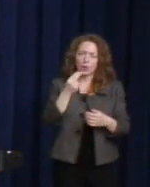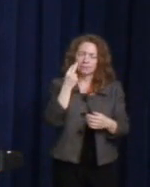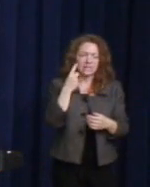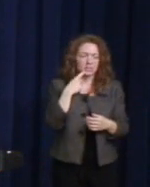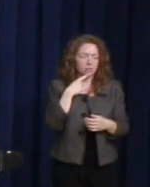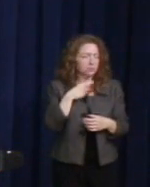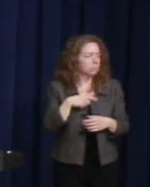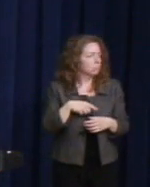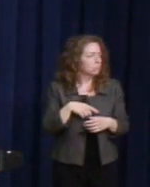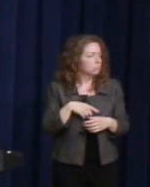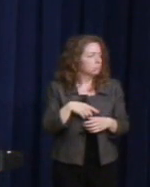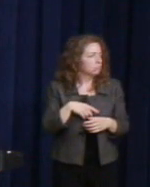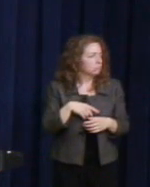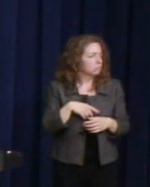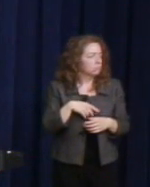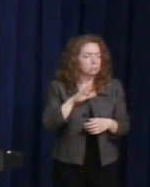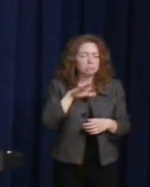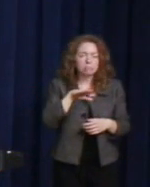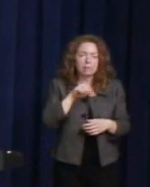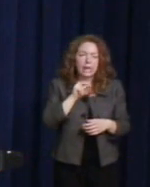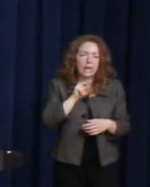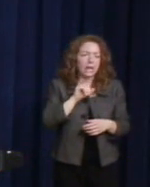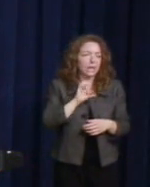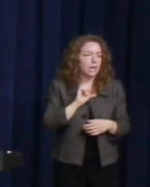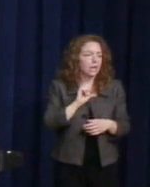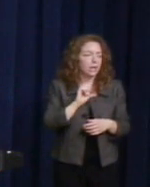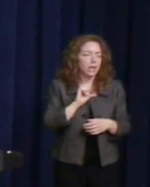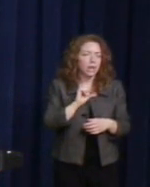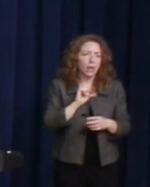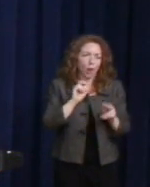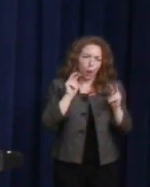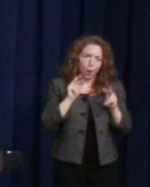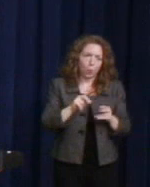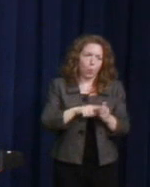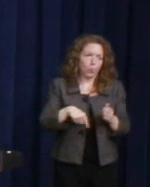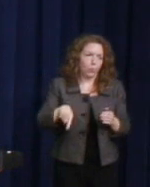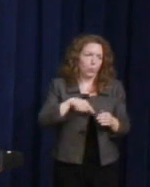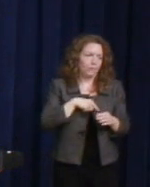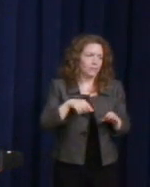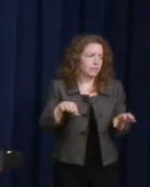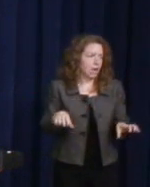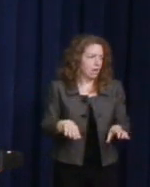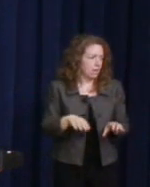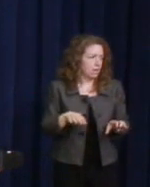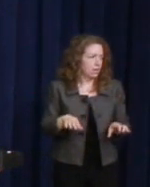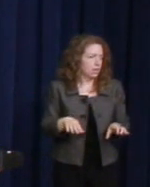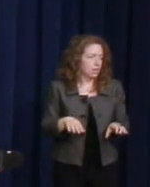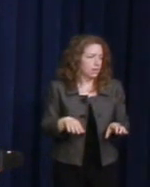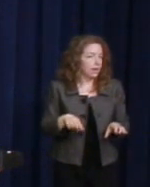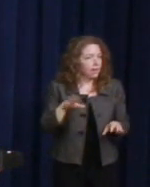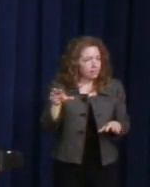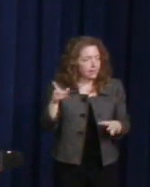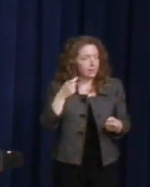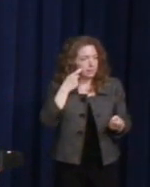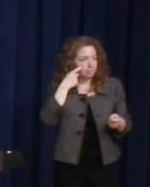"Annie, look at what we've done." And then, he started to cry.